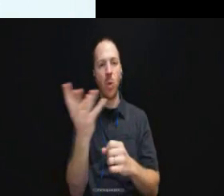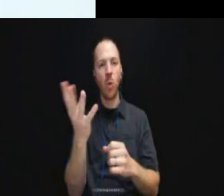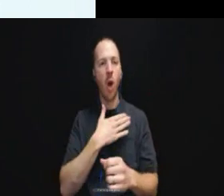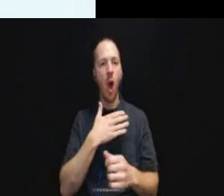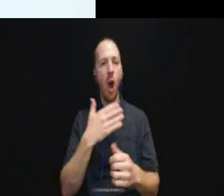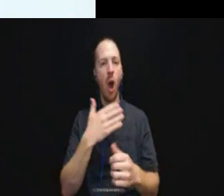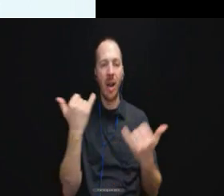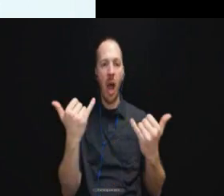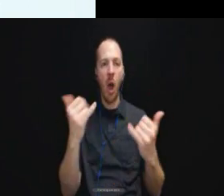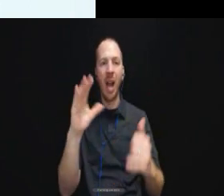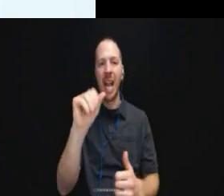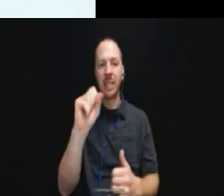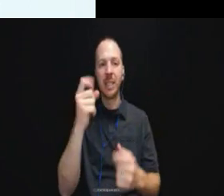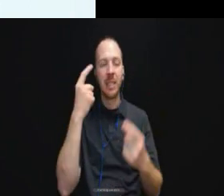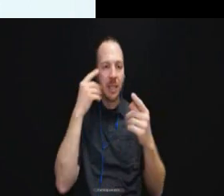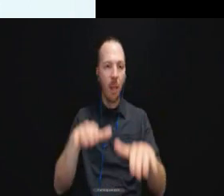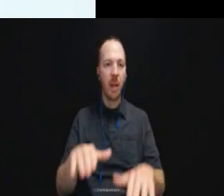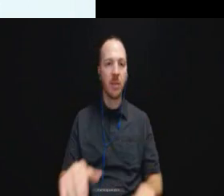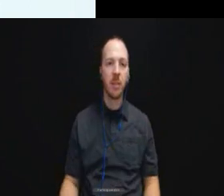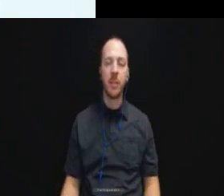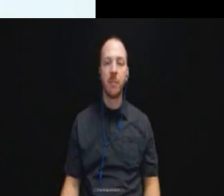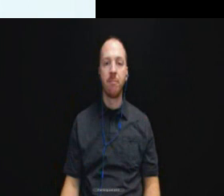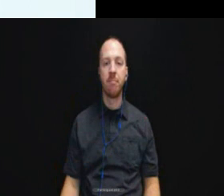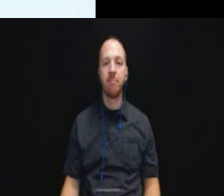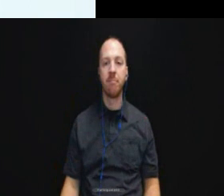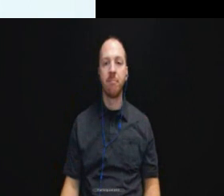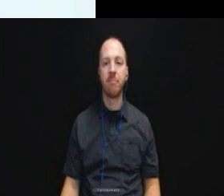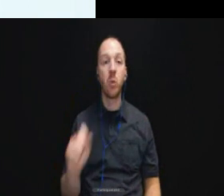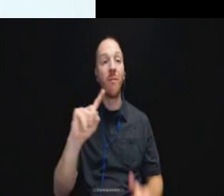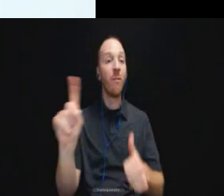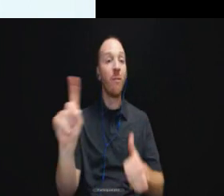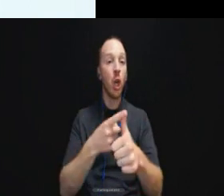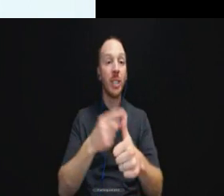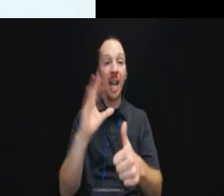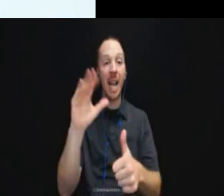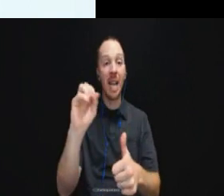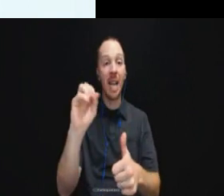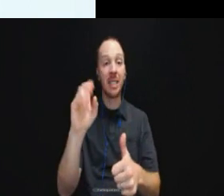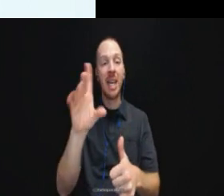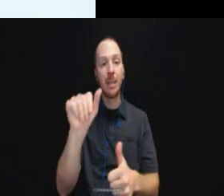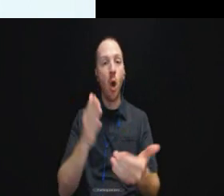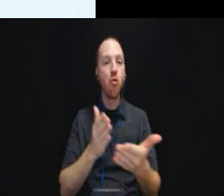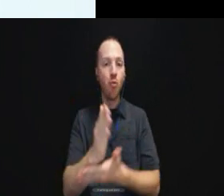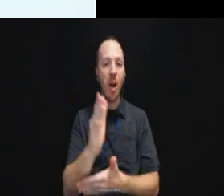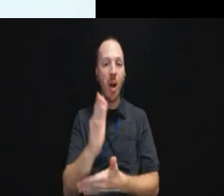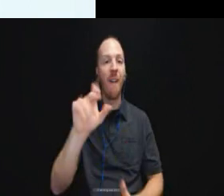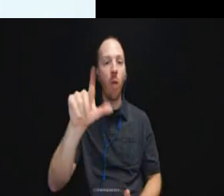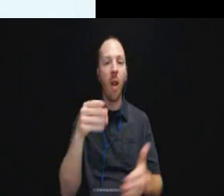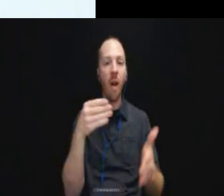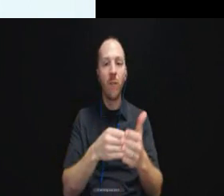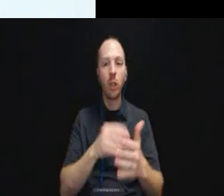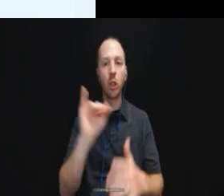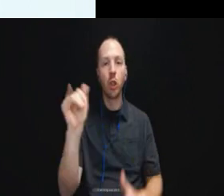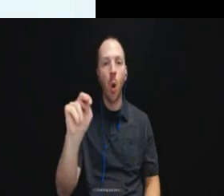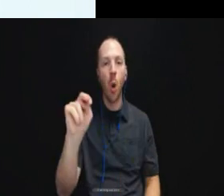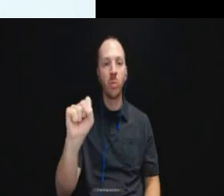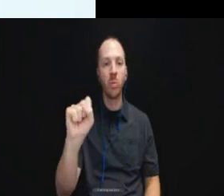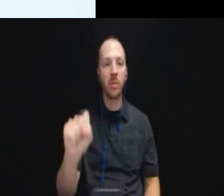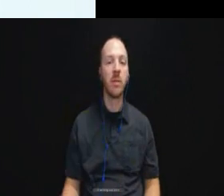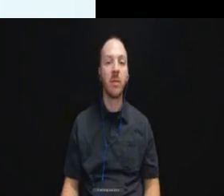cases and settlements. So the first case is a disability rights, Florida versus Jones and this is a lawsuit